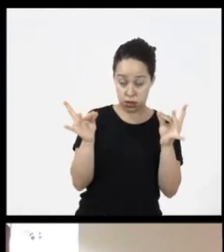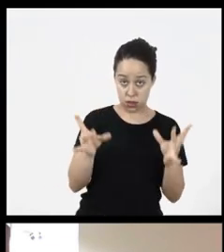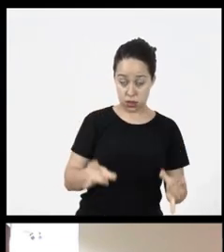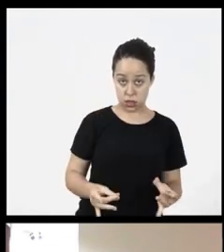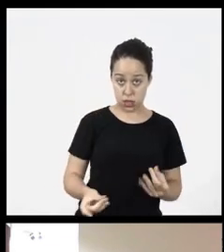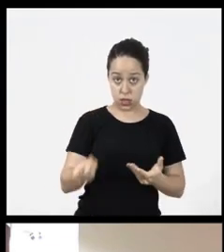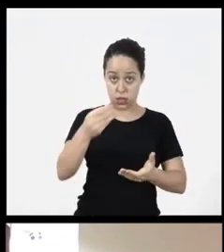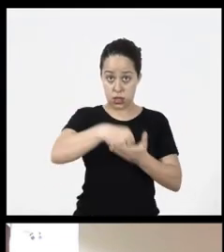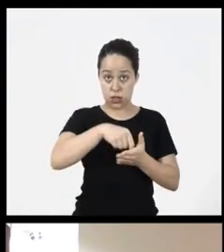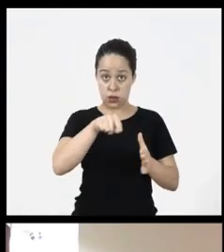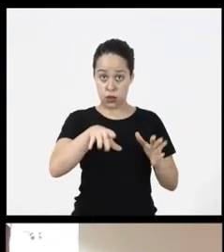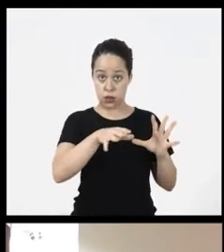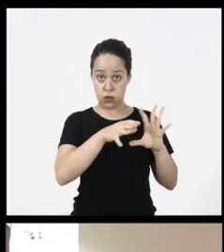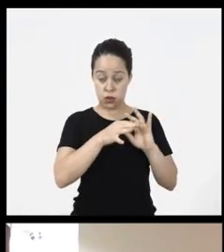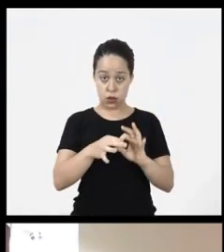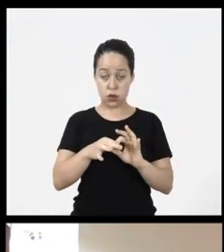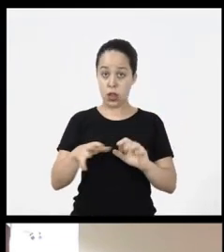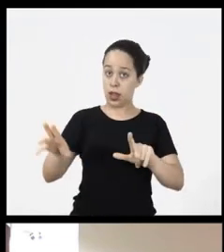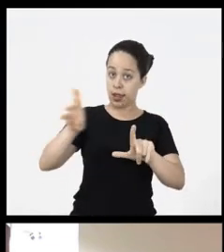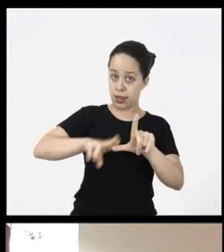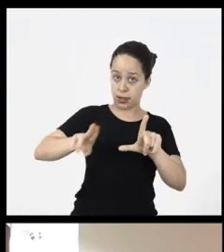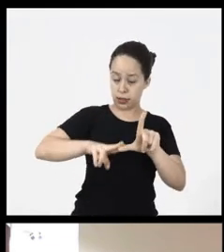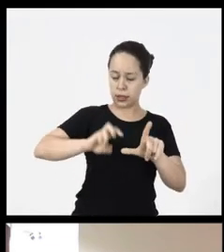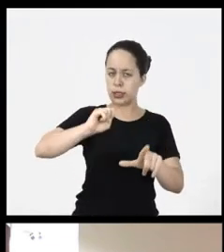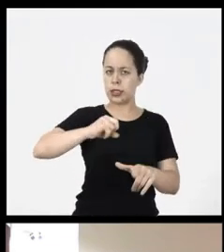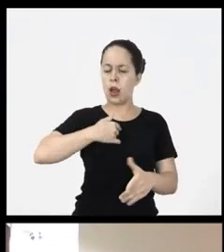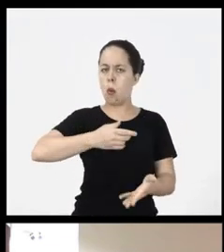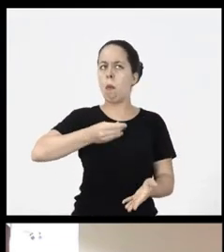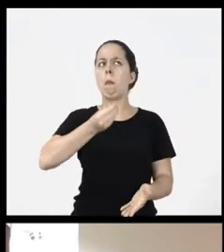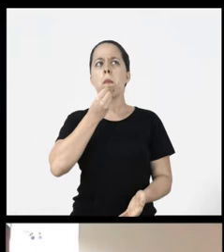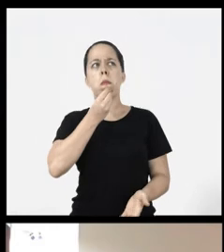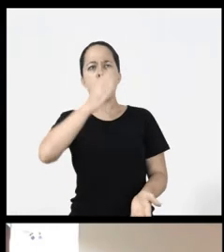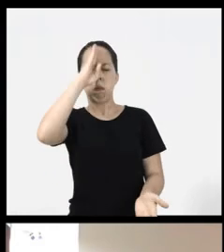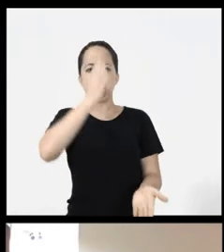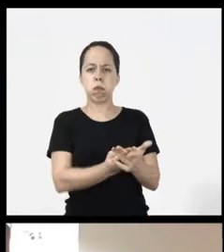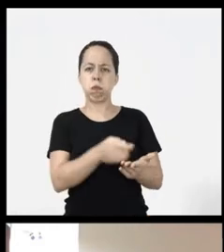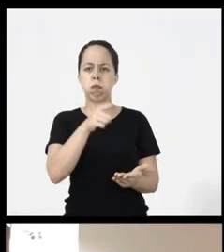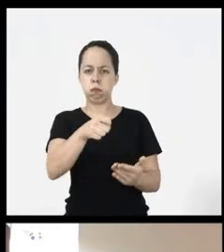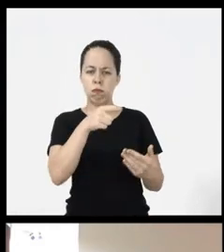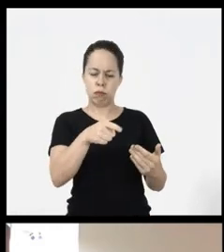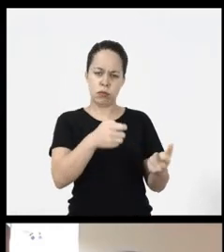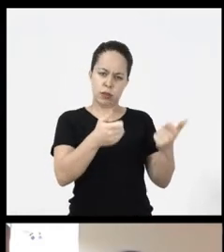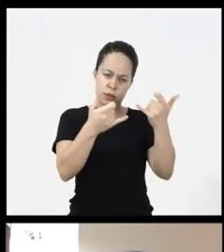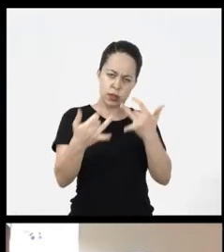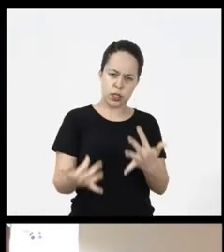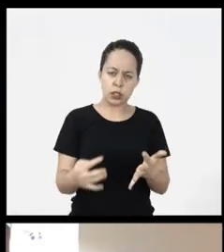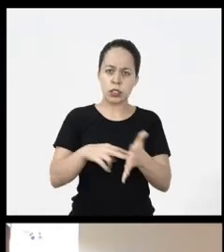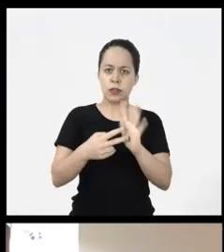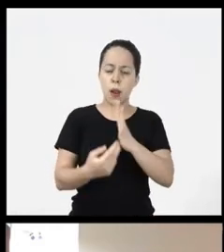a description in the context or in the caption and if I I believe that description is enough